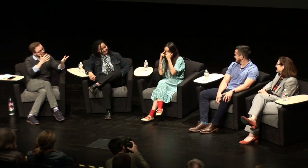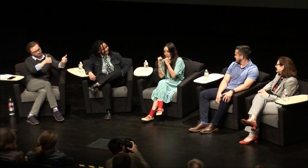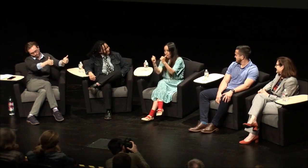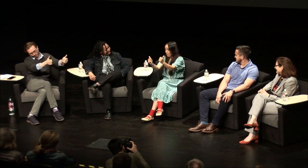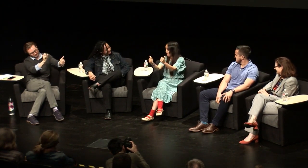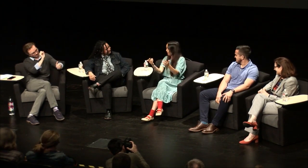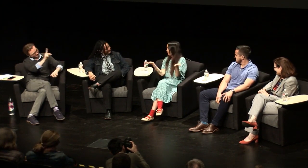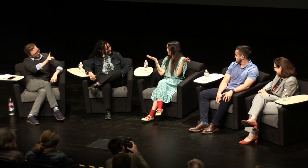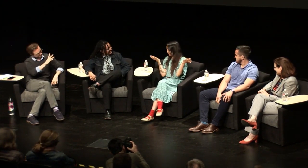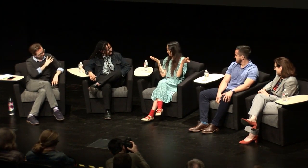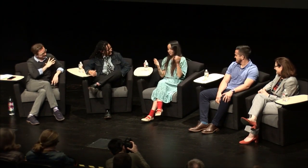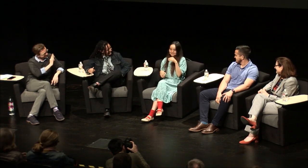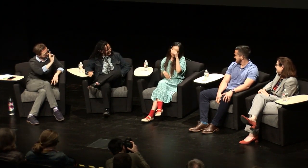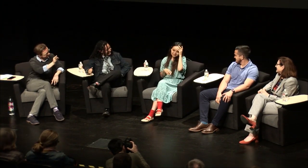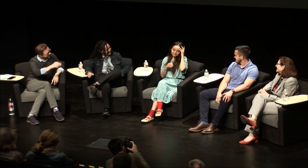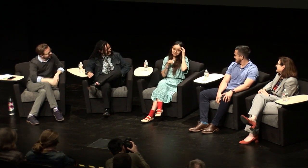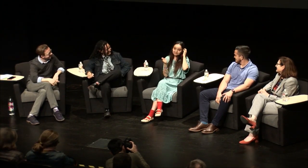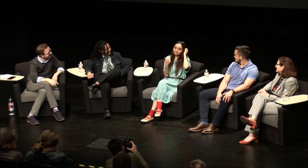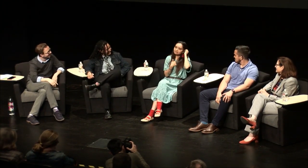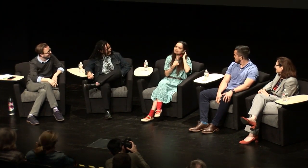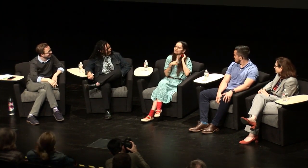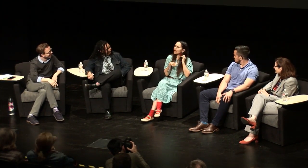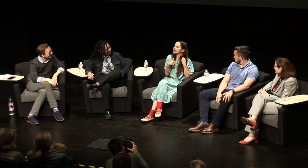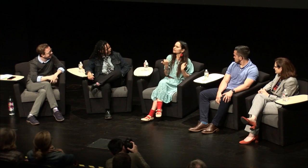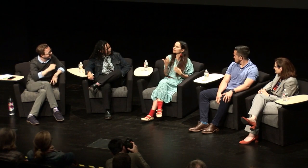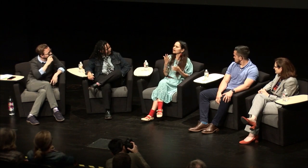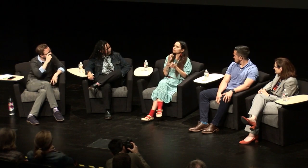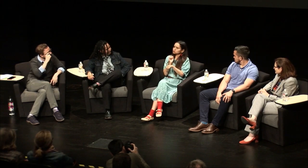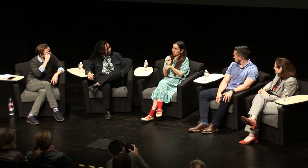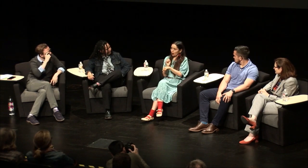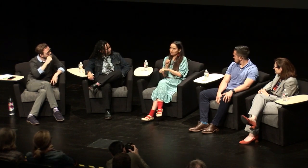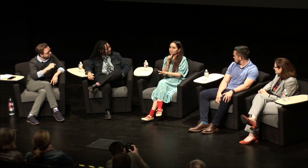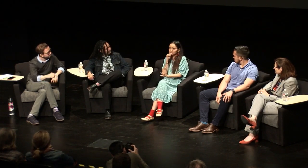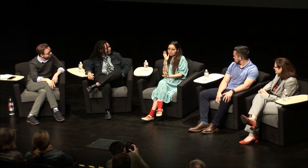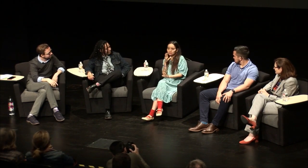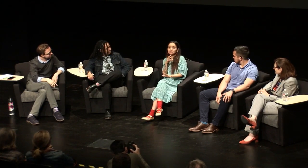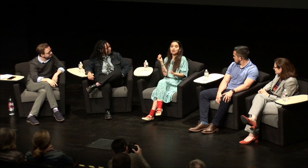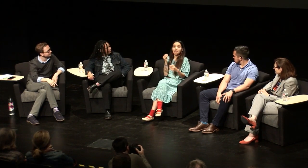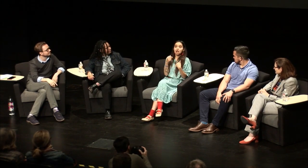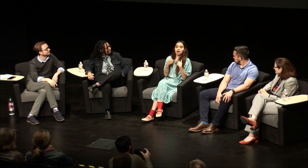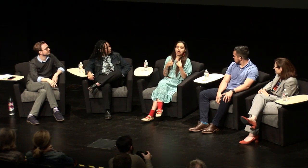this way or this is up to you guys nice what else about me I talked about that I